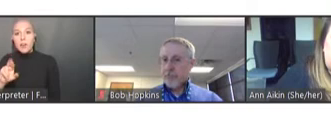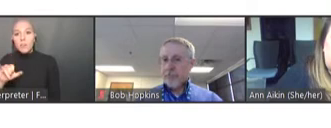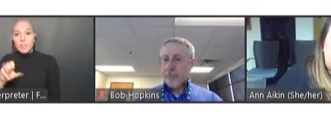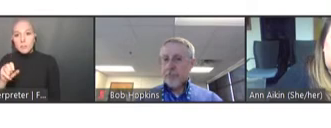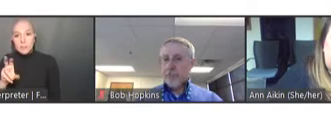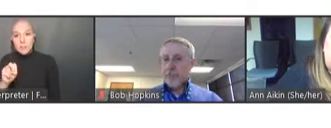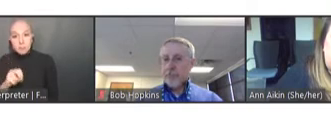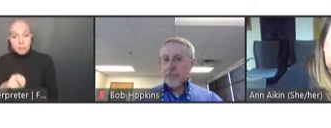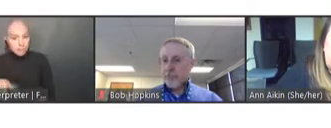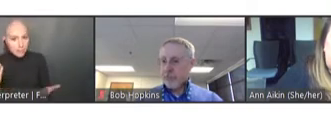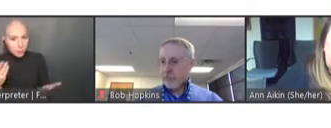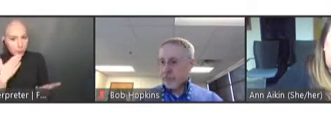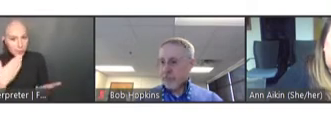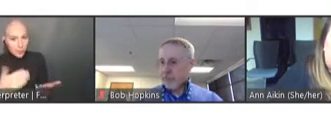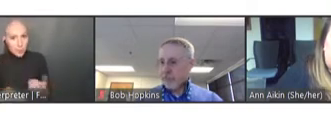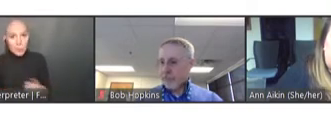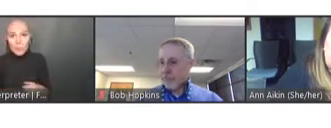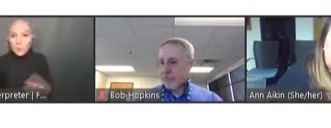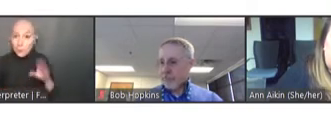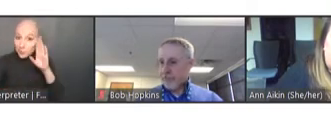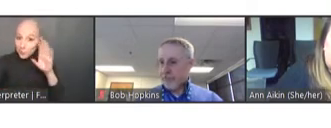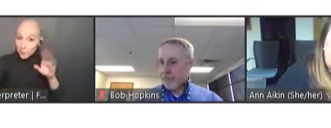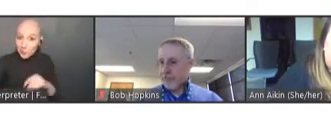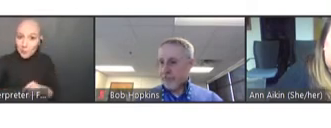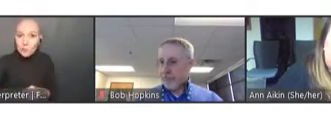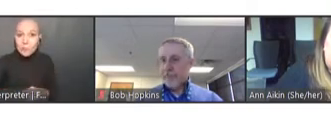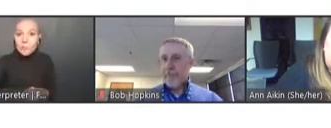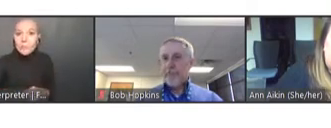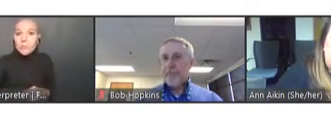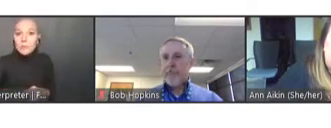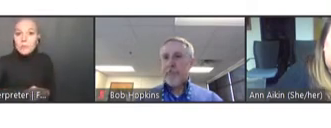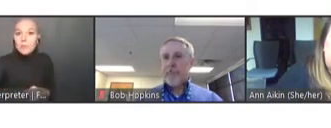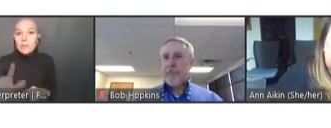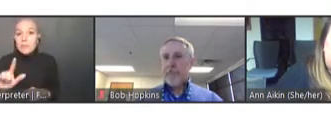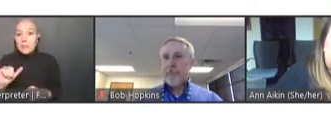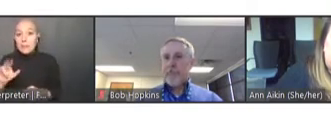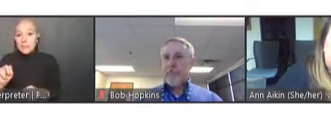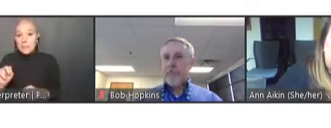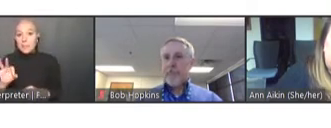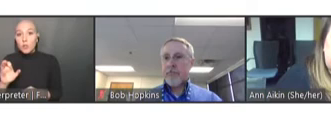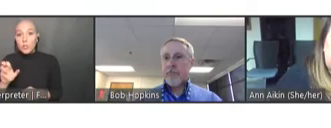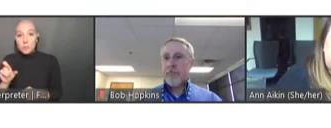Ann Aikin: Hello. Len Friedland? Leonard Friedland: I am present, and hello, everybody.